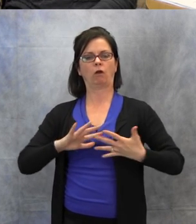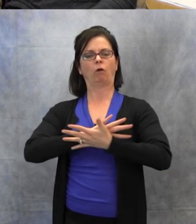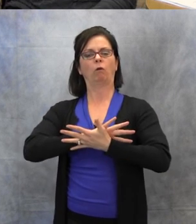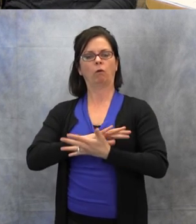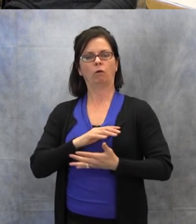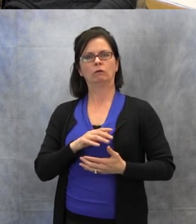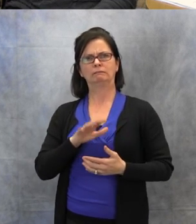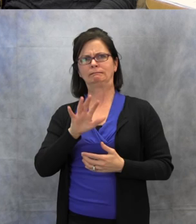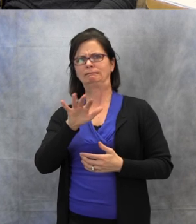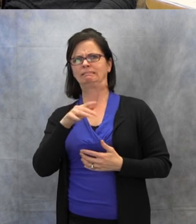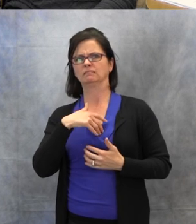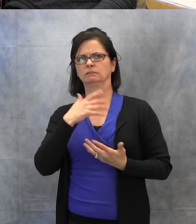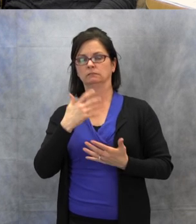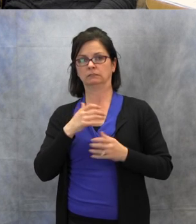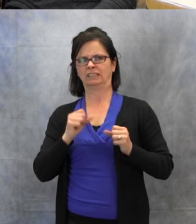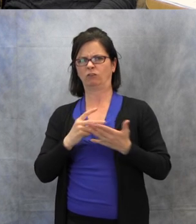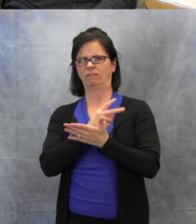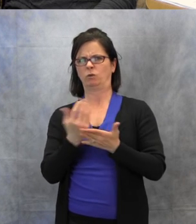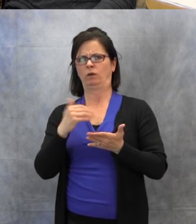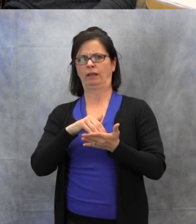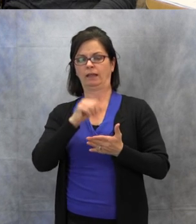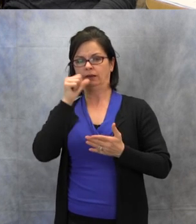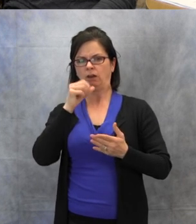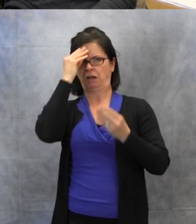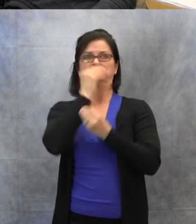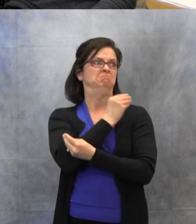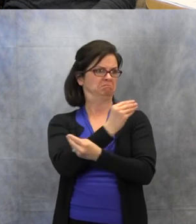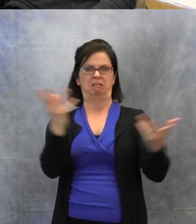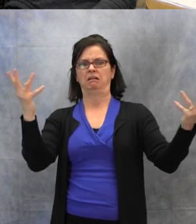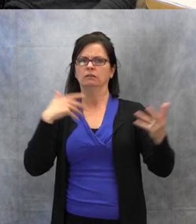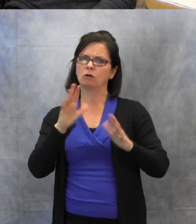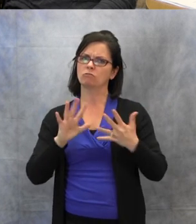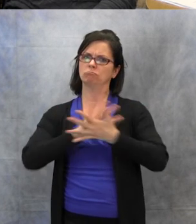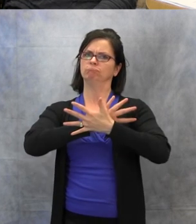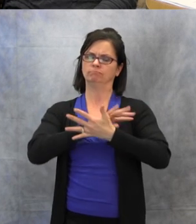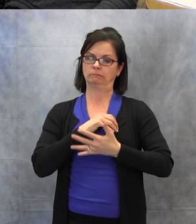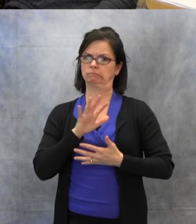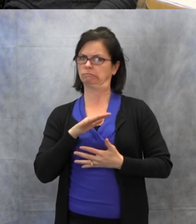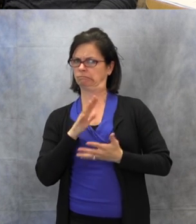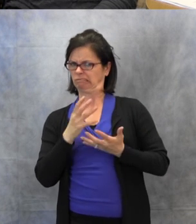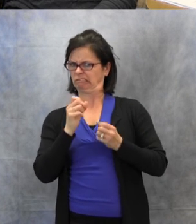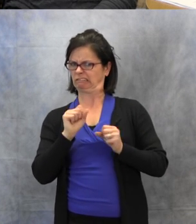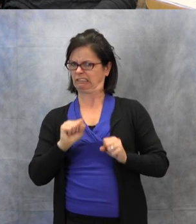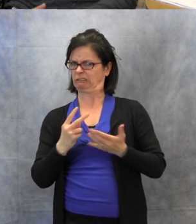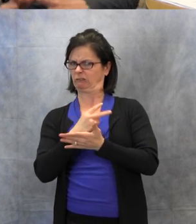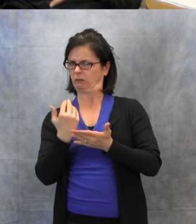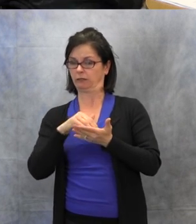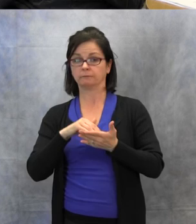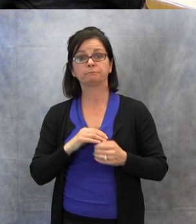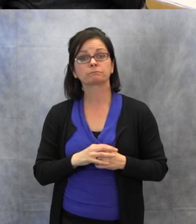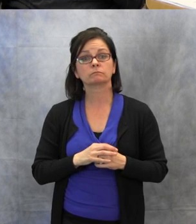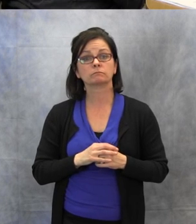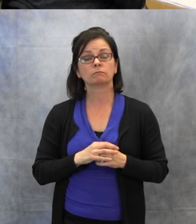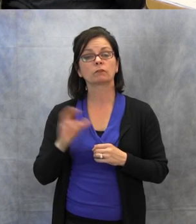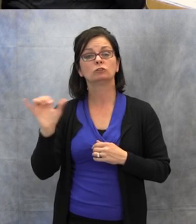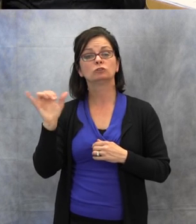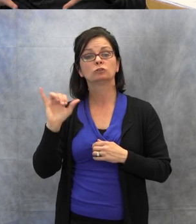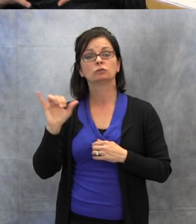could you go over that again for them. Also, if you have predictability within your environment